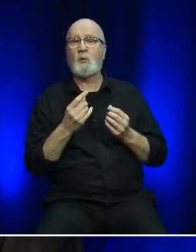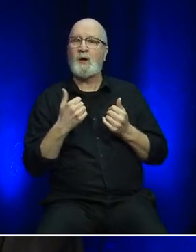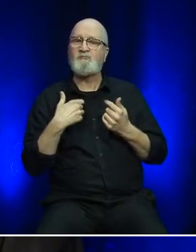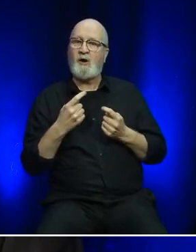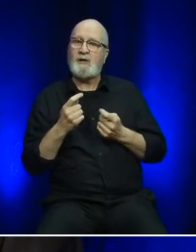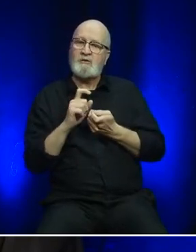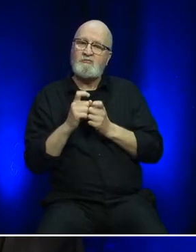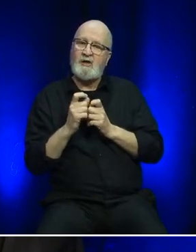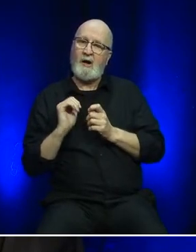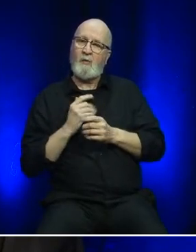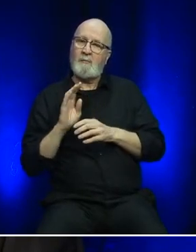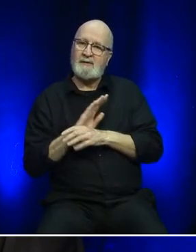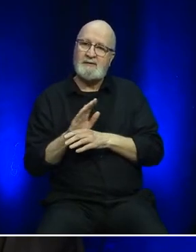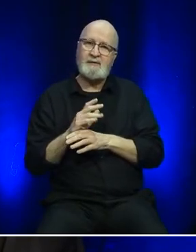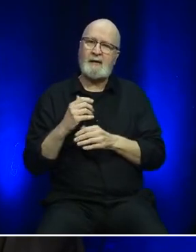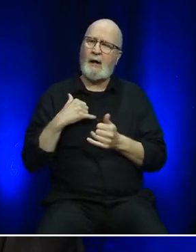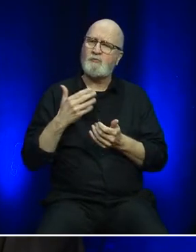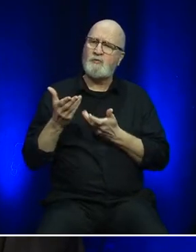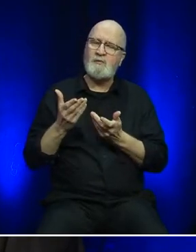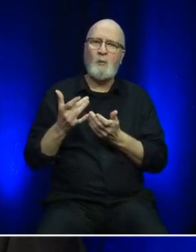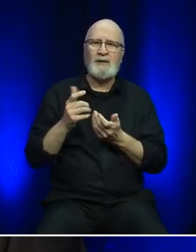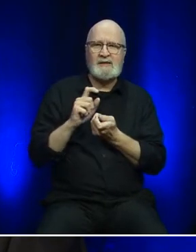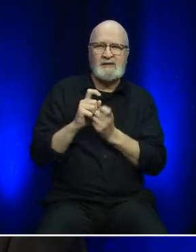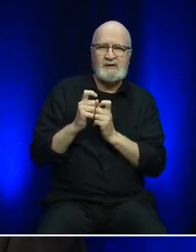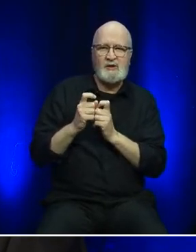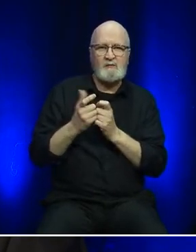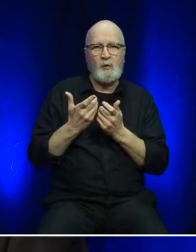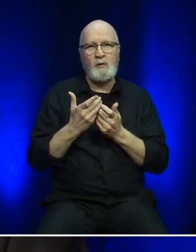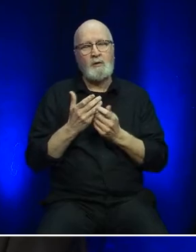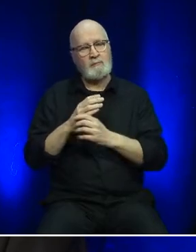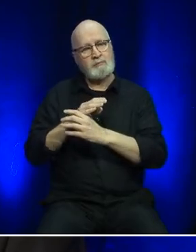and conducting our service, we are looking at ways to minimize our